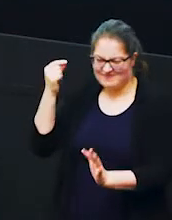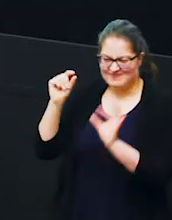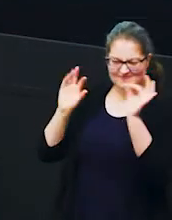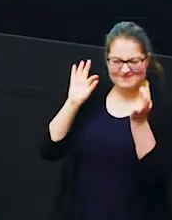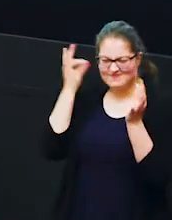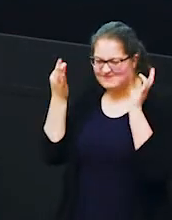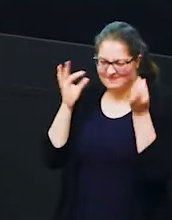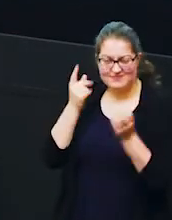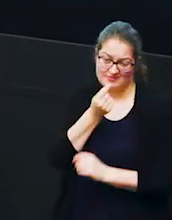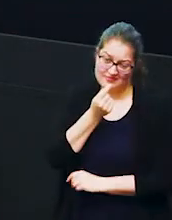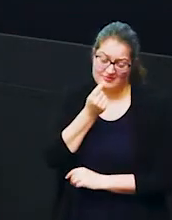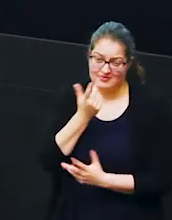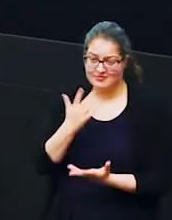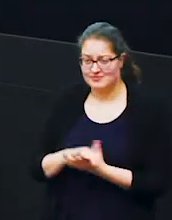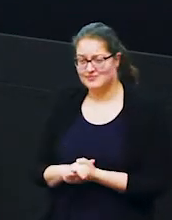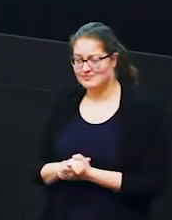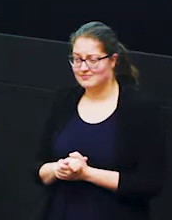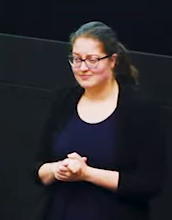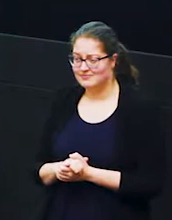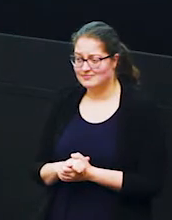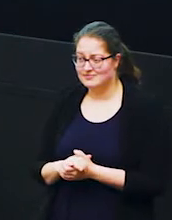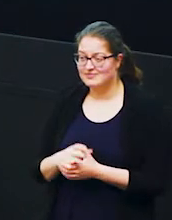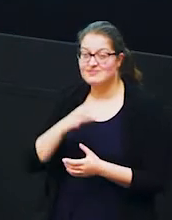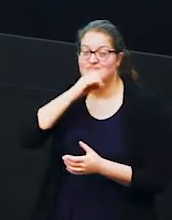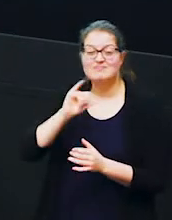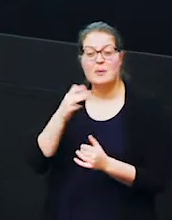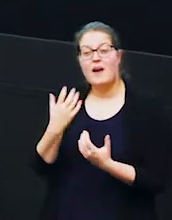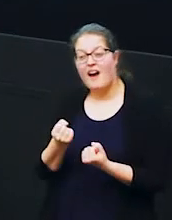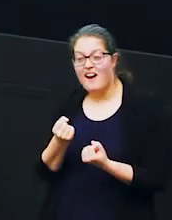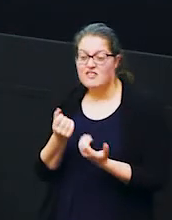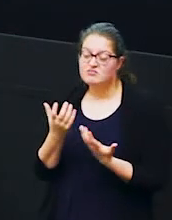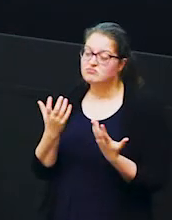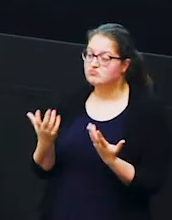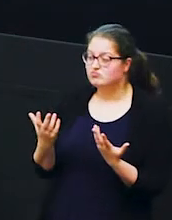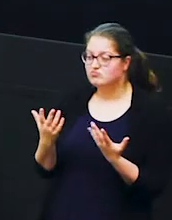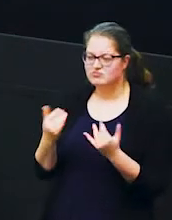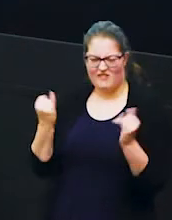elephant's ear the males also might have little tears caused when they're fighting with one